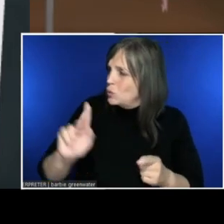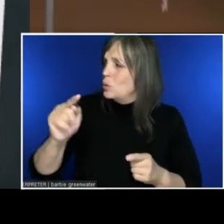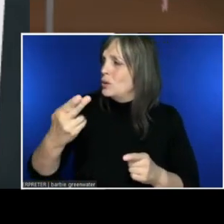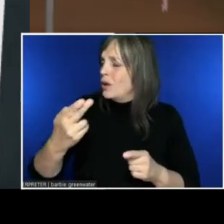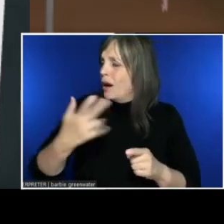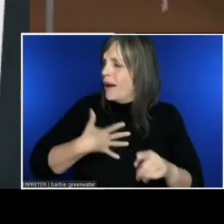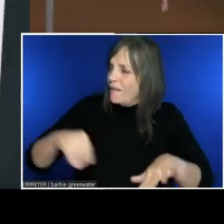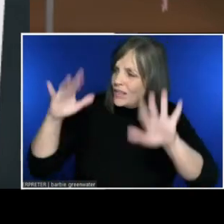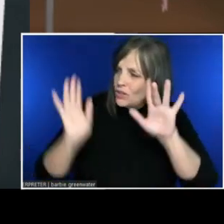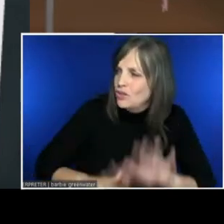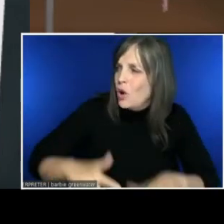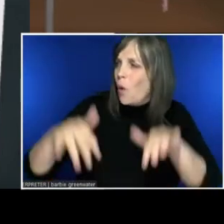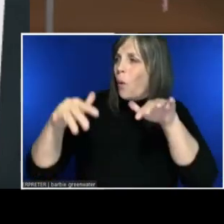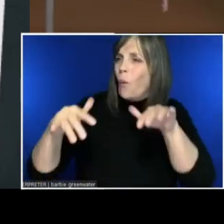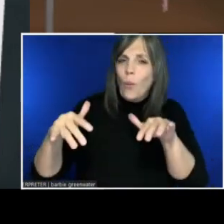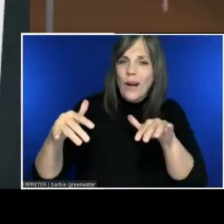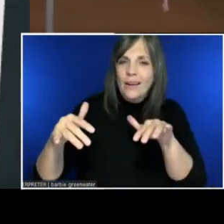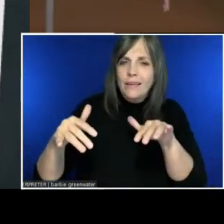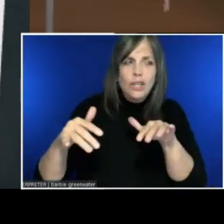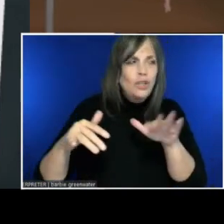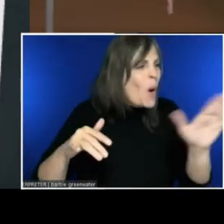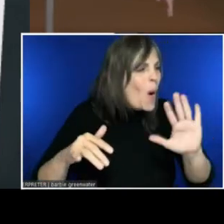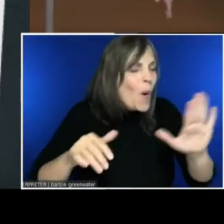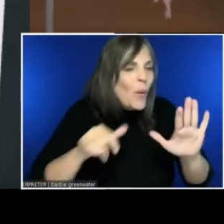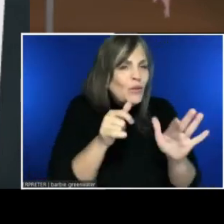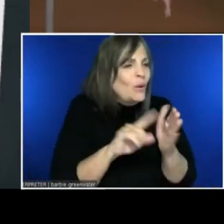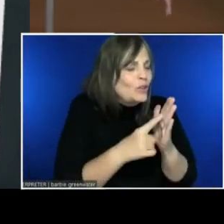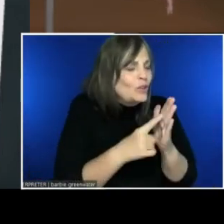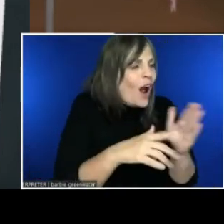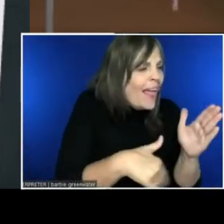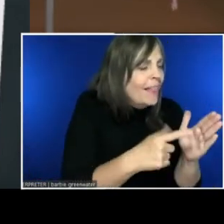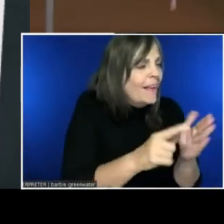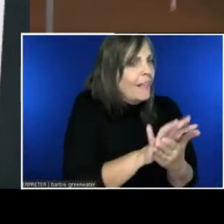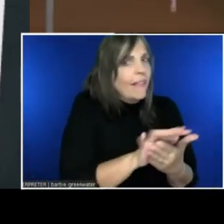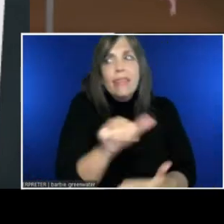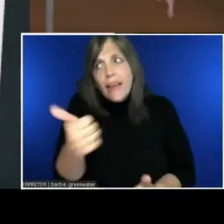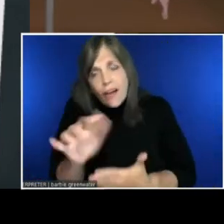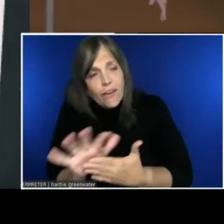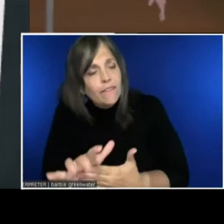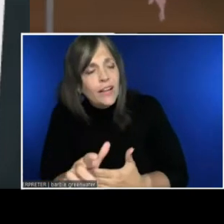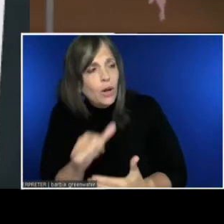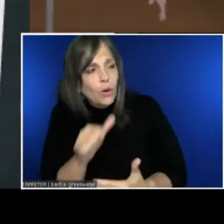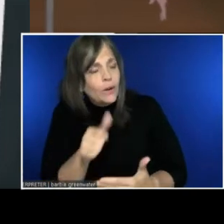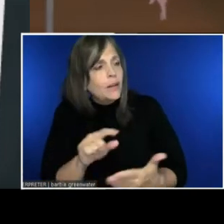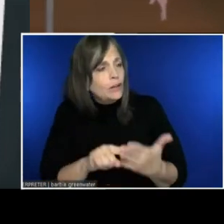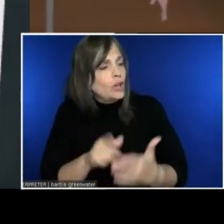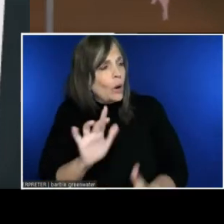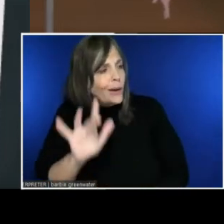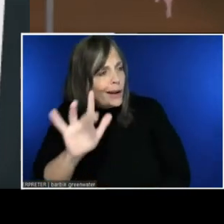I couldn't get the other video to start when I hit the slide, but this one did.